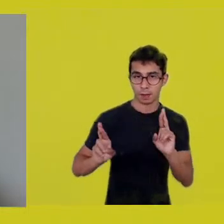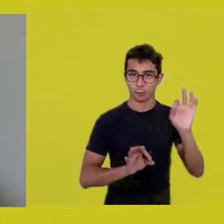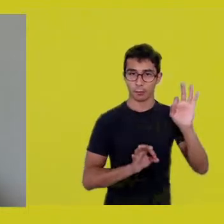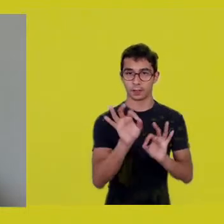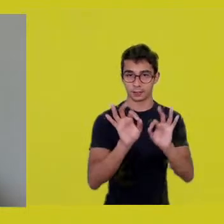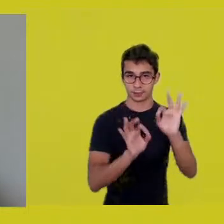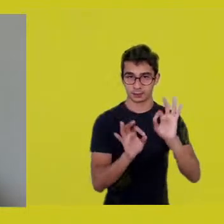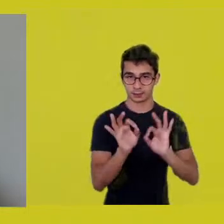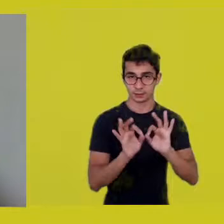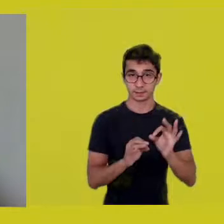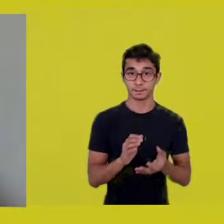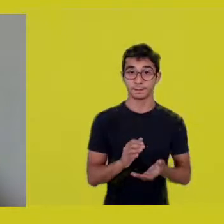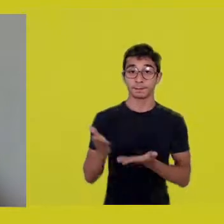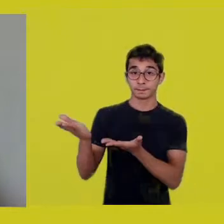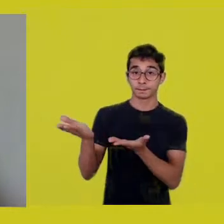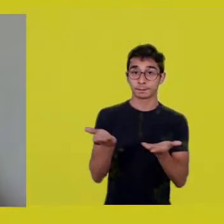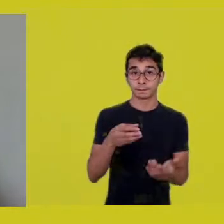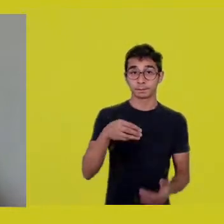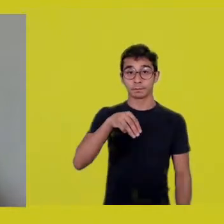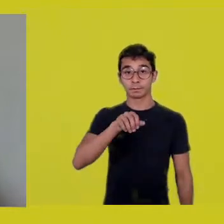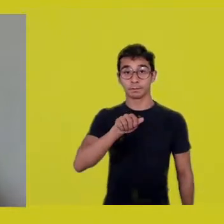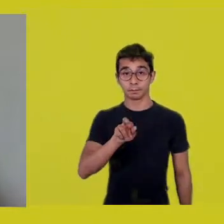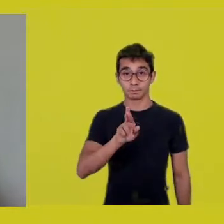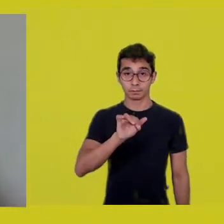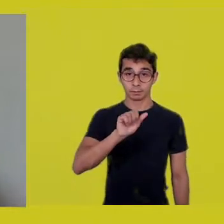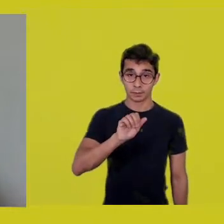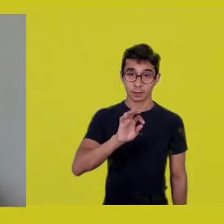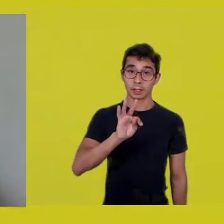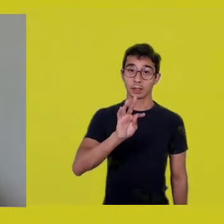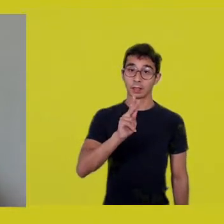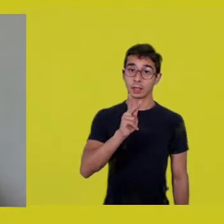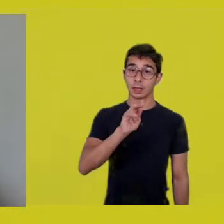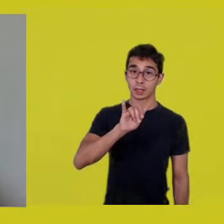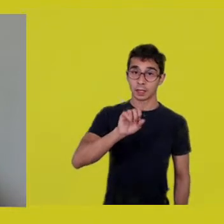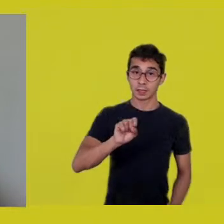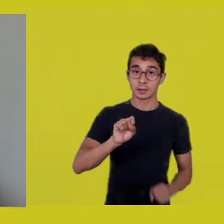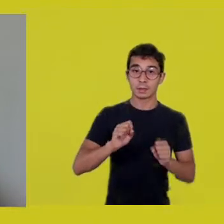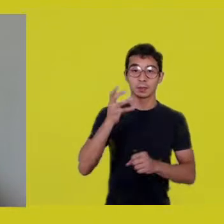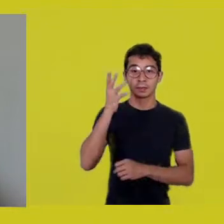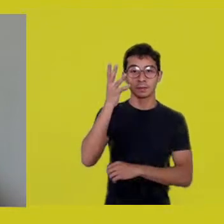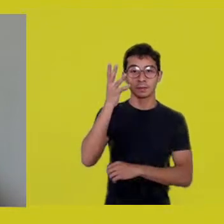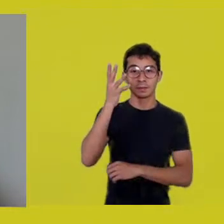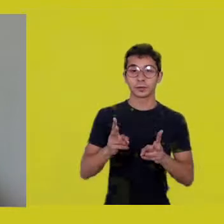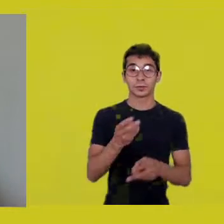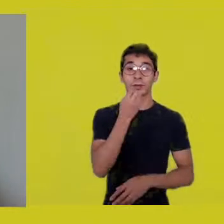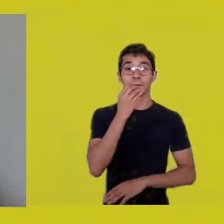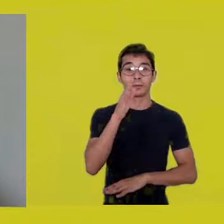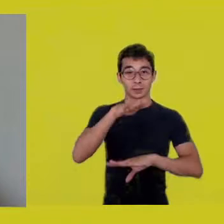So, Thaís, it’s your turn to speak, let’s go. Good afternoon, everyone.